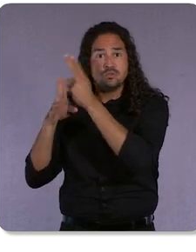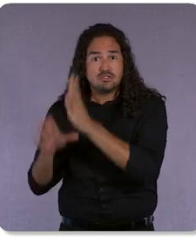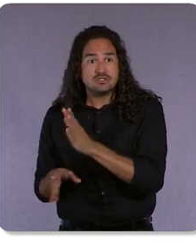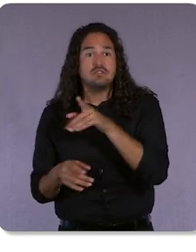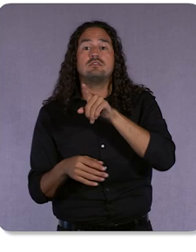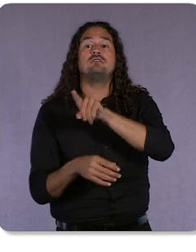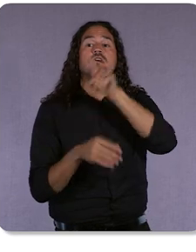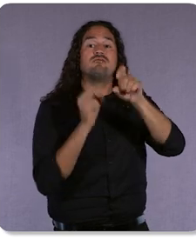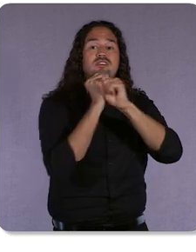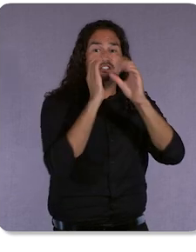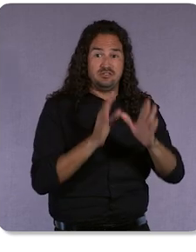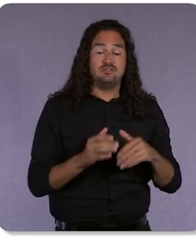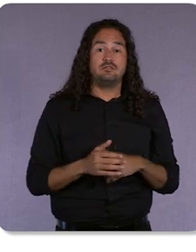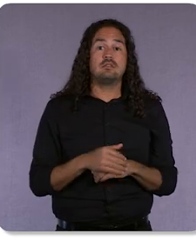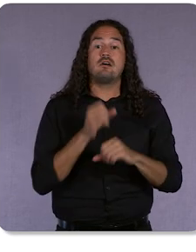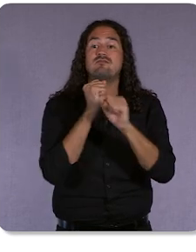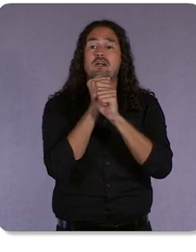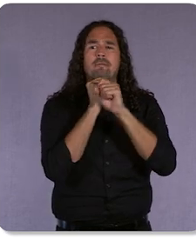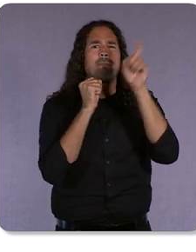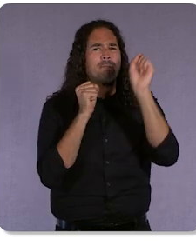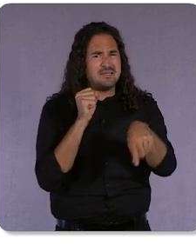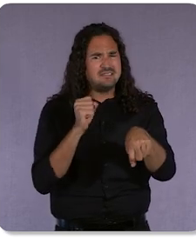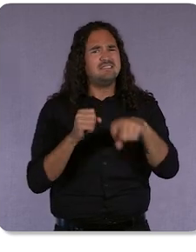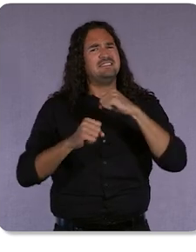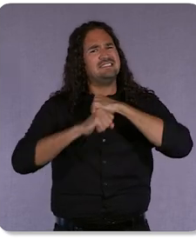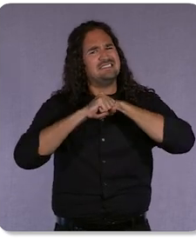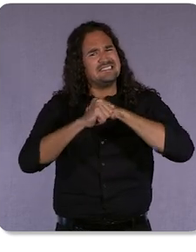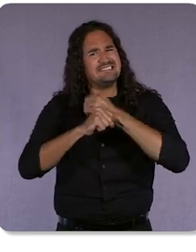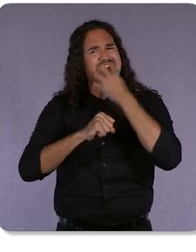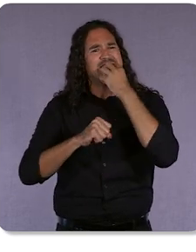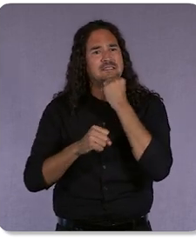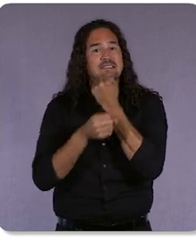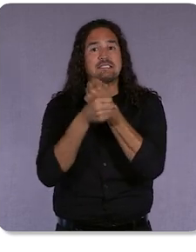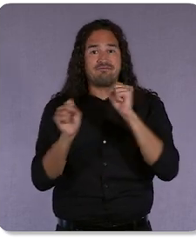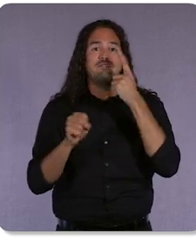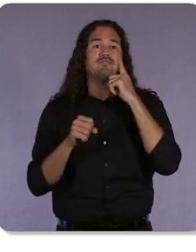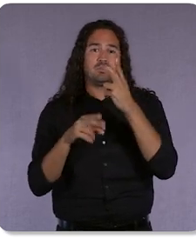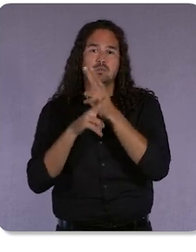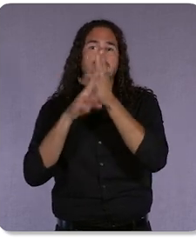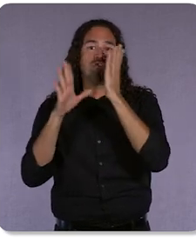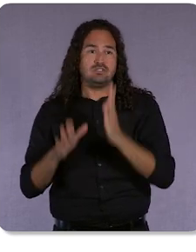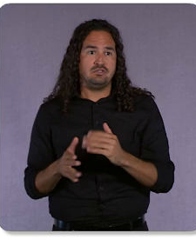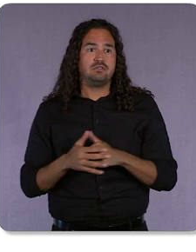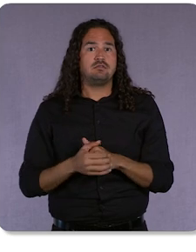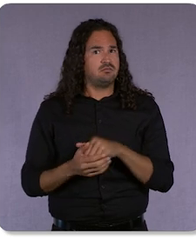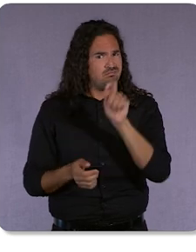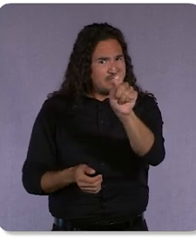preserve safety for users. Full stop. And advertising needs to grow stronger businesses.